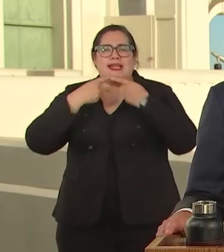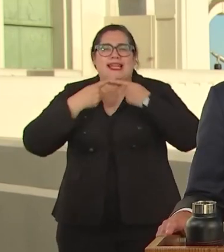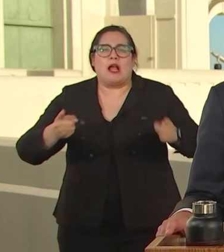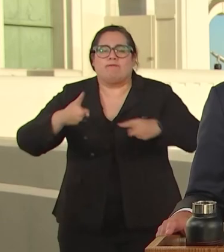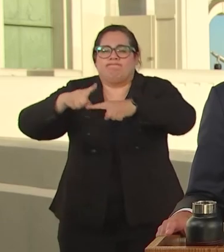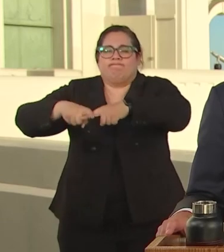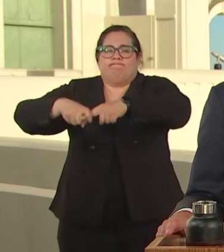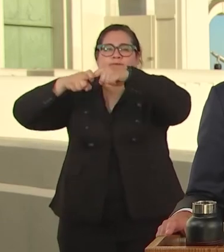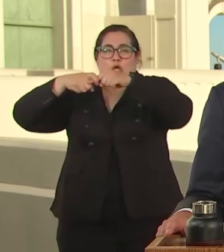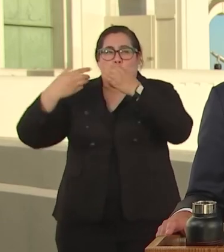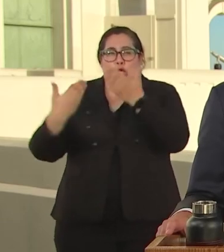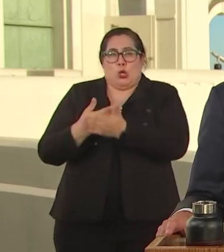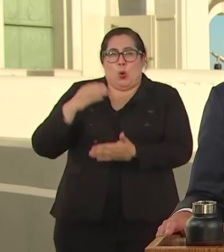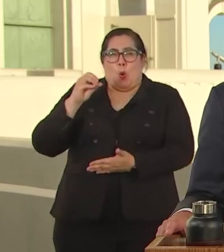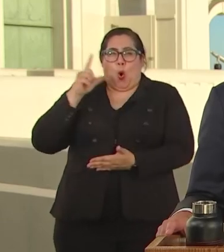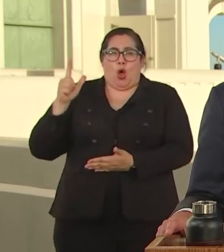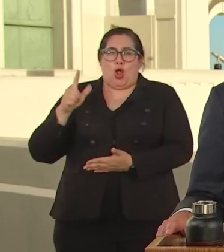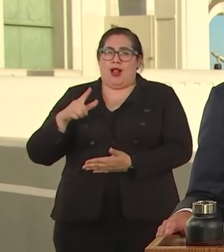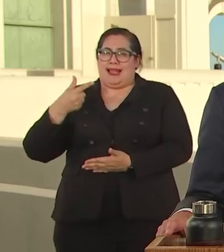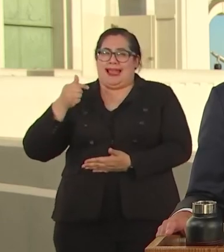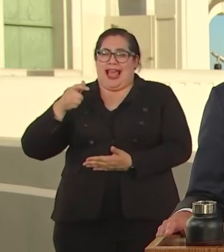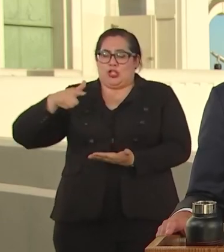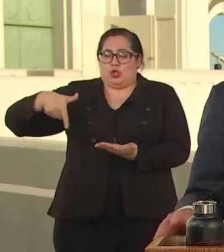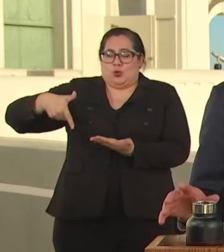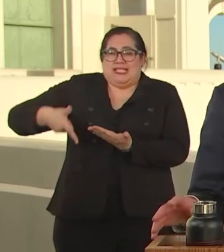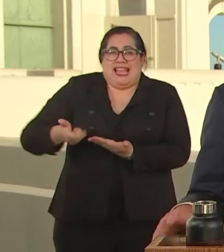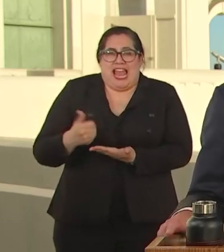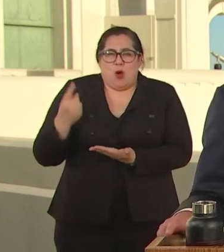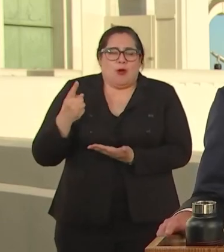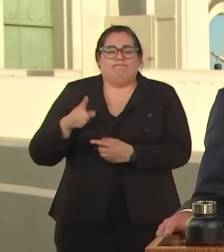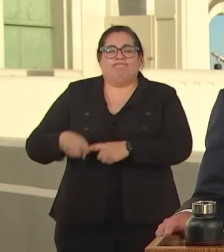IN THE CITY OF LOS ANGELES. AND ALSO A BAN ON STYROFOAM